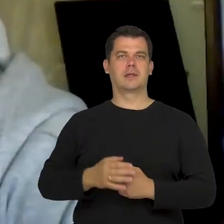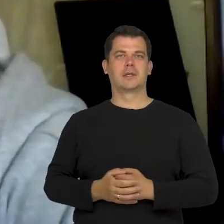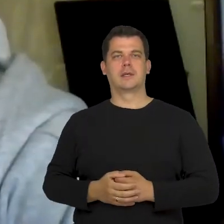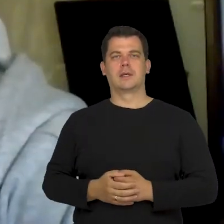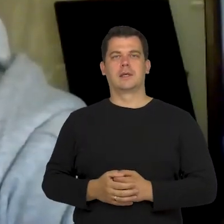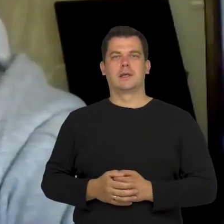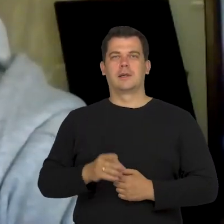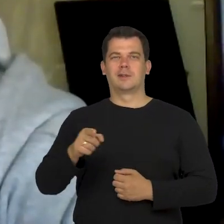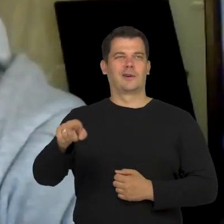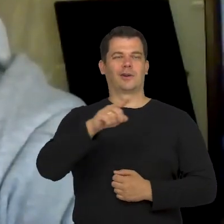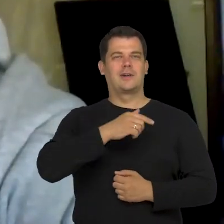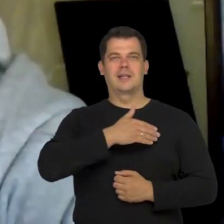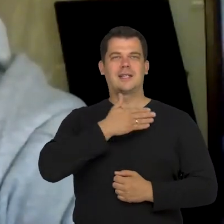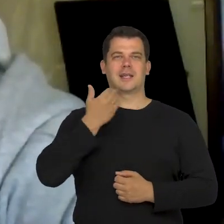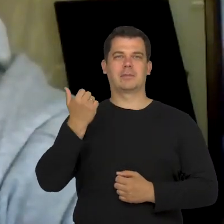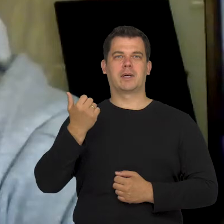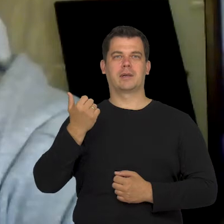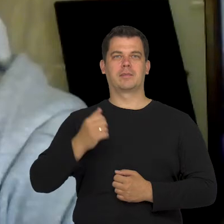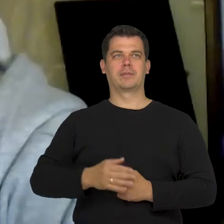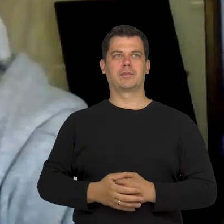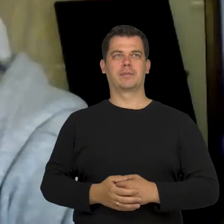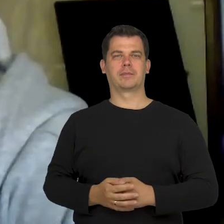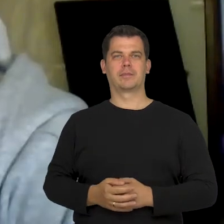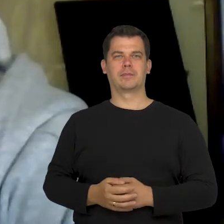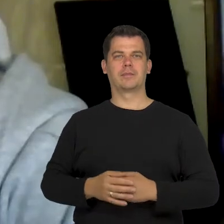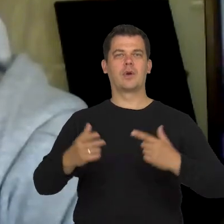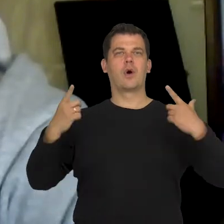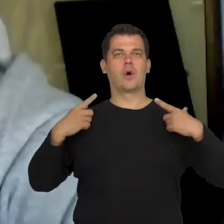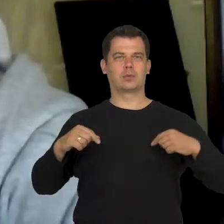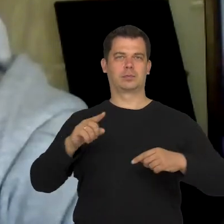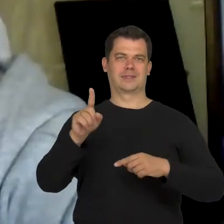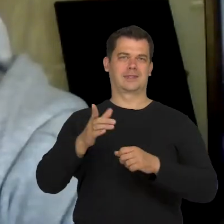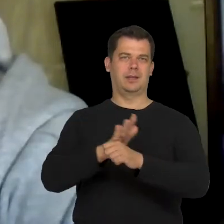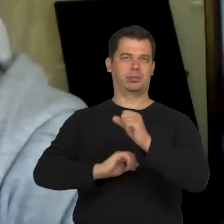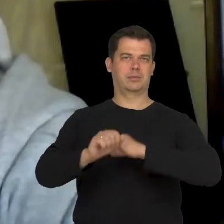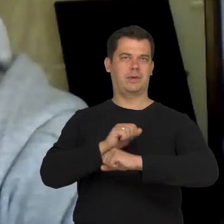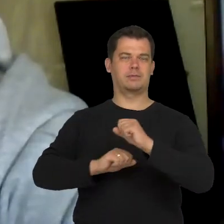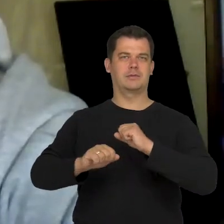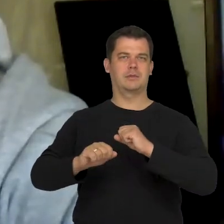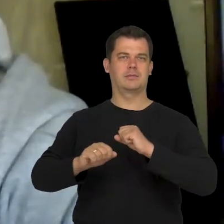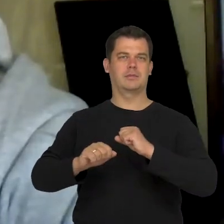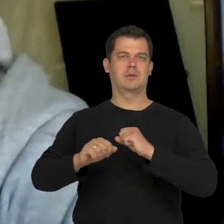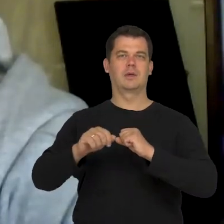there weren't any people with disabilities who had a full-time employment.